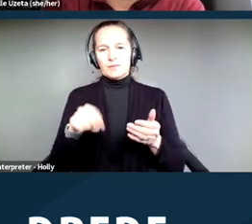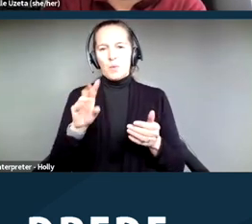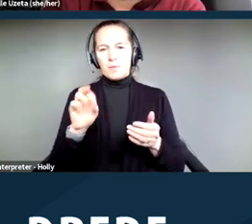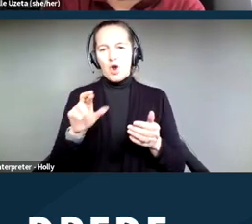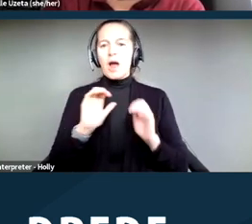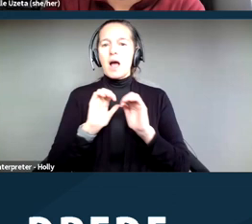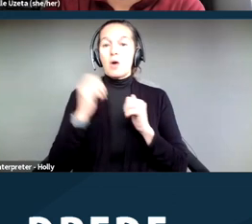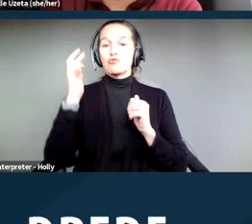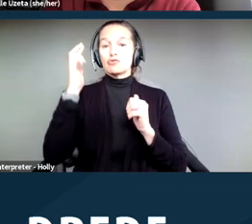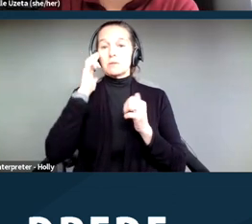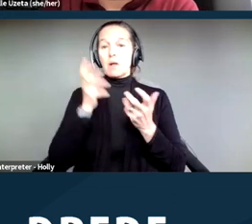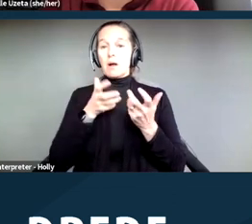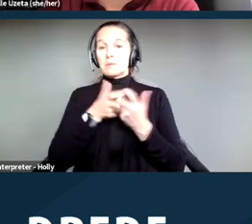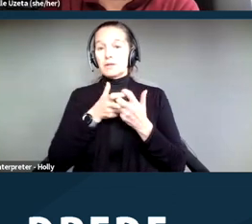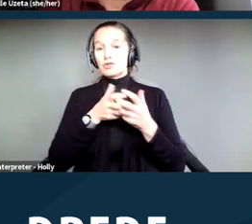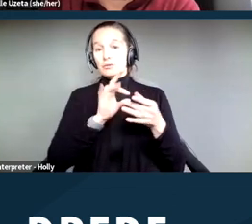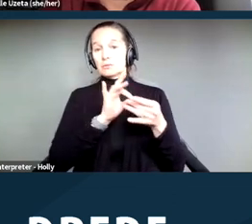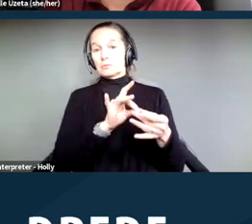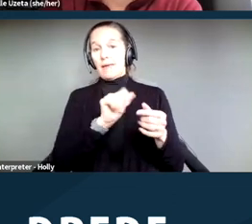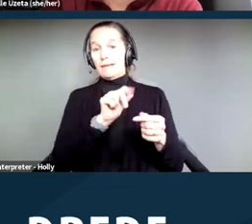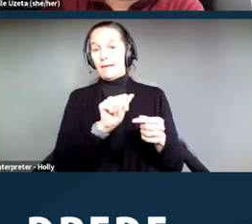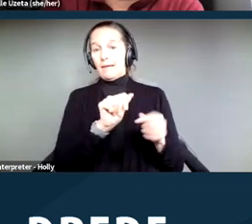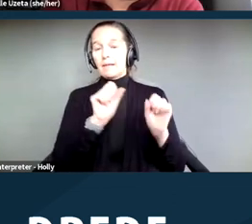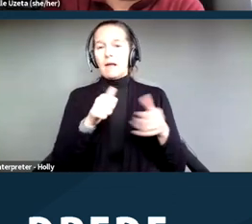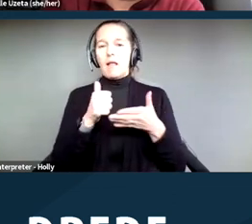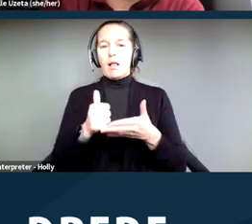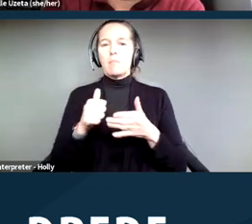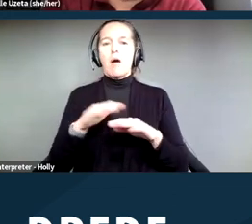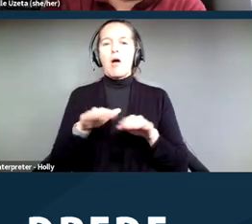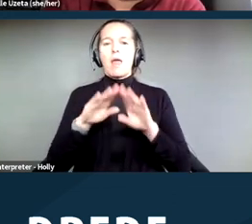under the Americans with Disabilities Act Can Help Unhoused People with Disabilities.